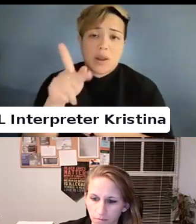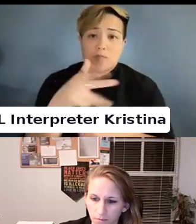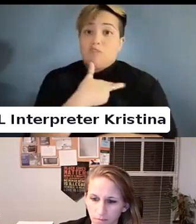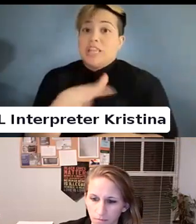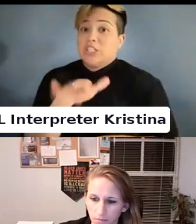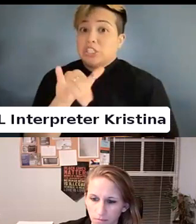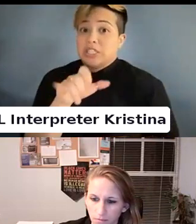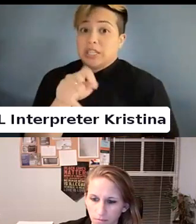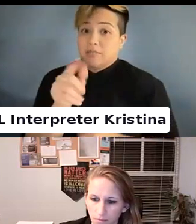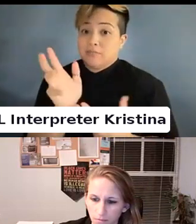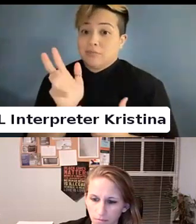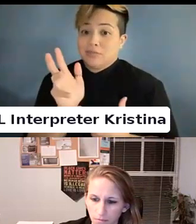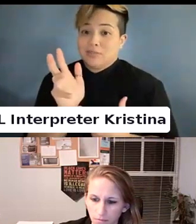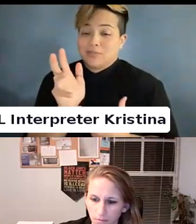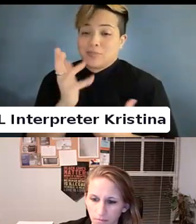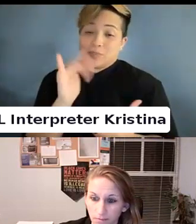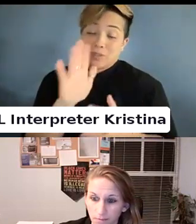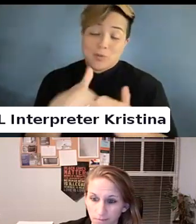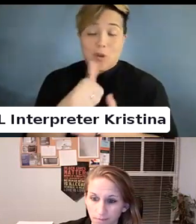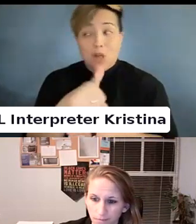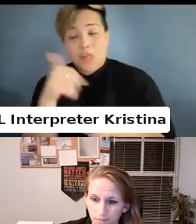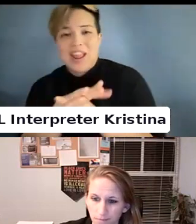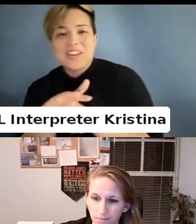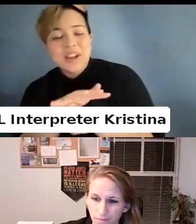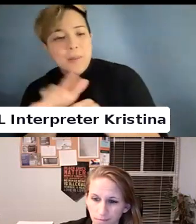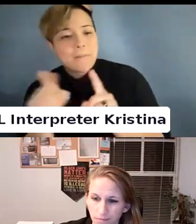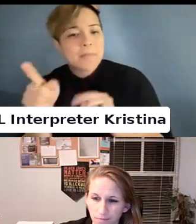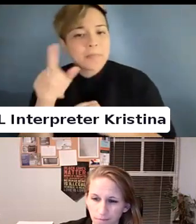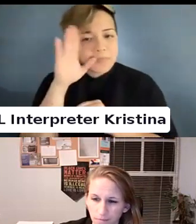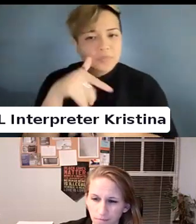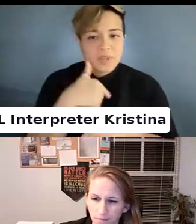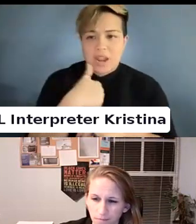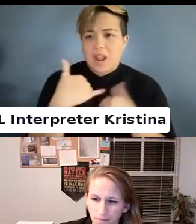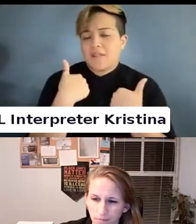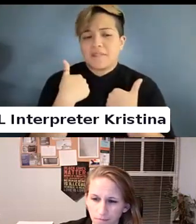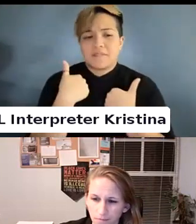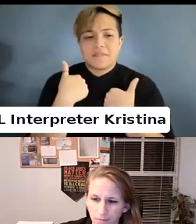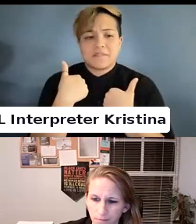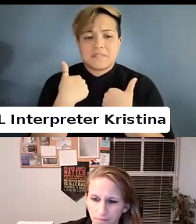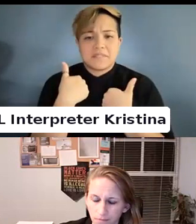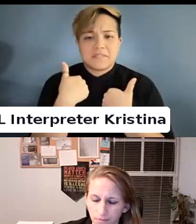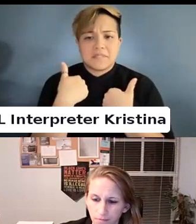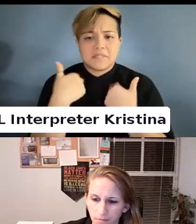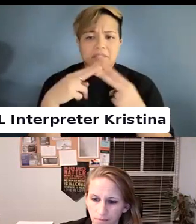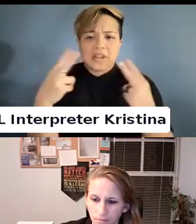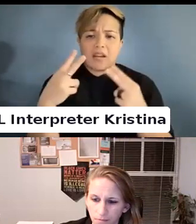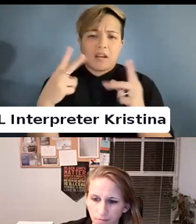Or that we need to it is a whole other area. I have a very complete background.